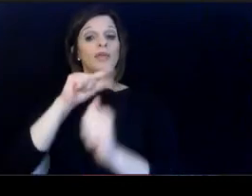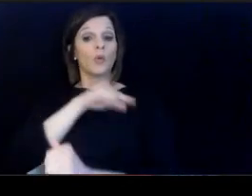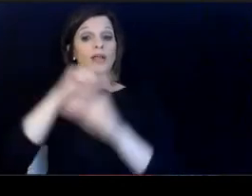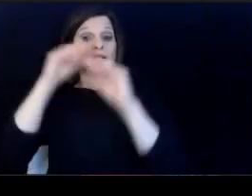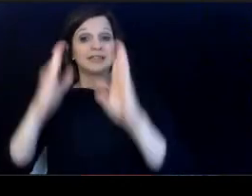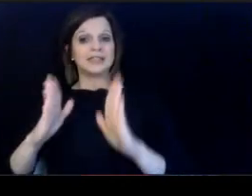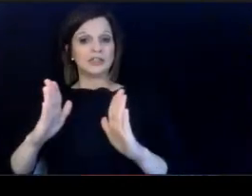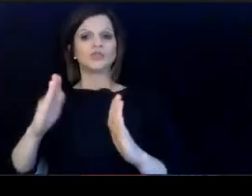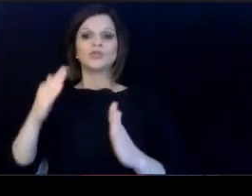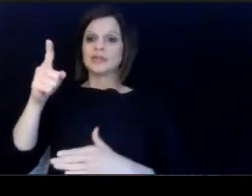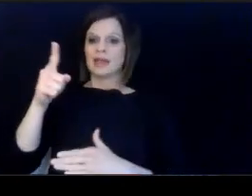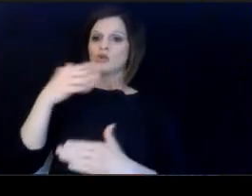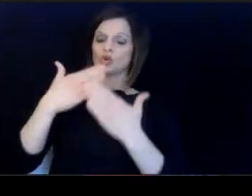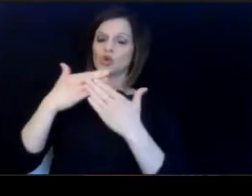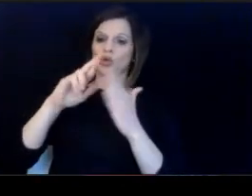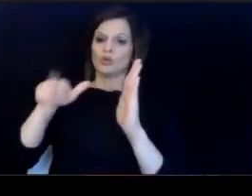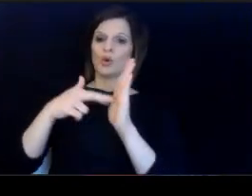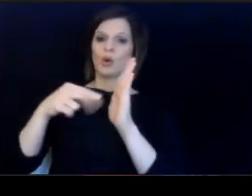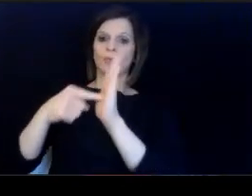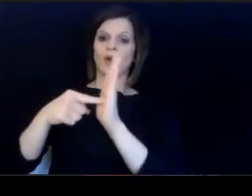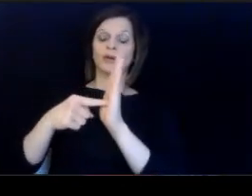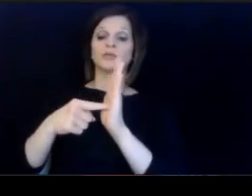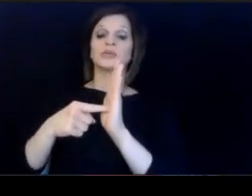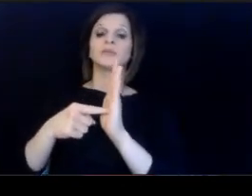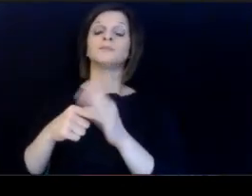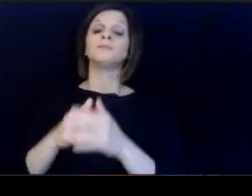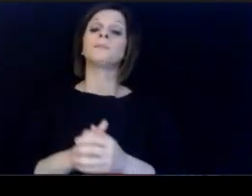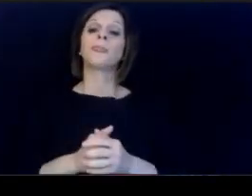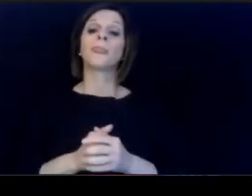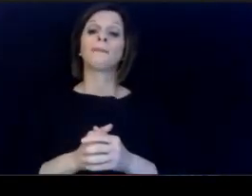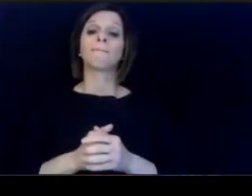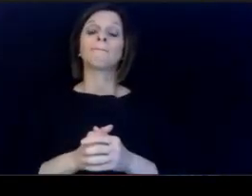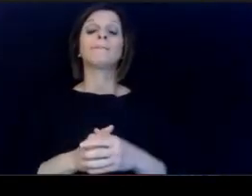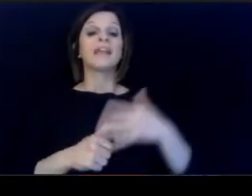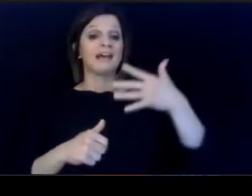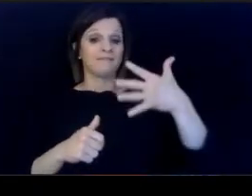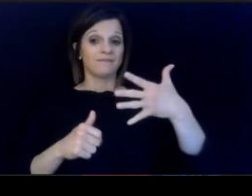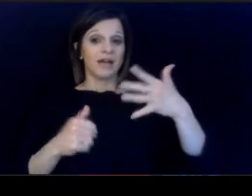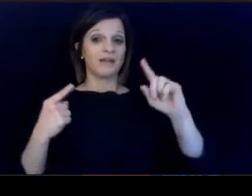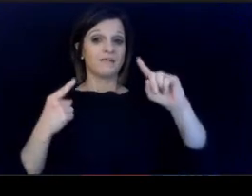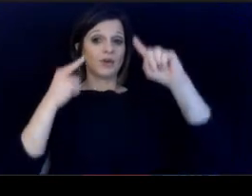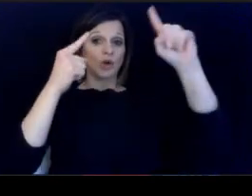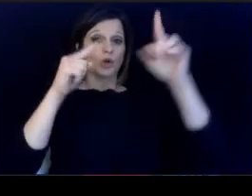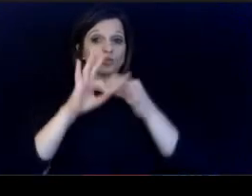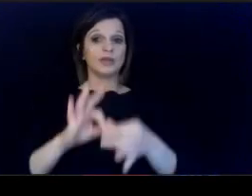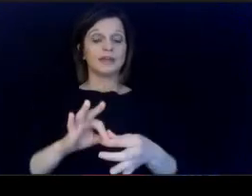Two of the Board of Education's five goals for the 20. 1 school year relate to diversifying the.